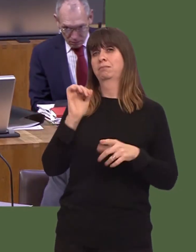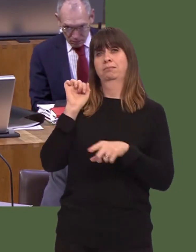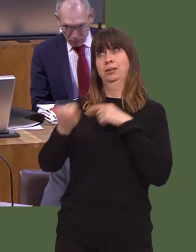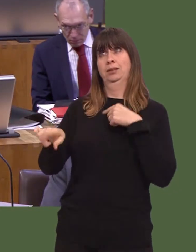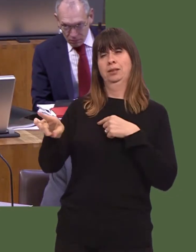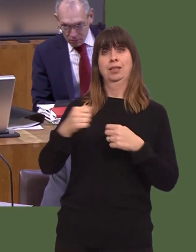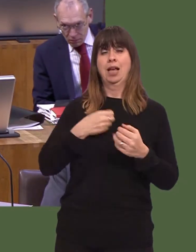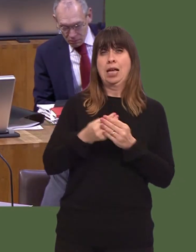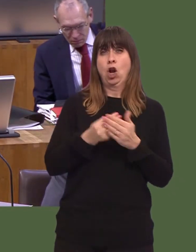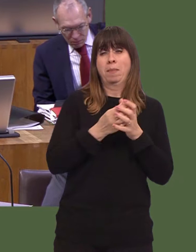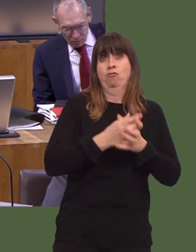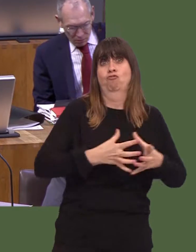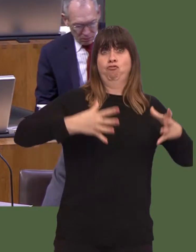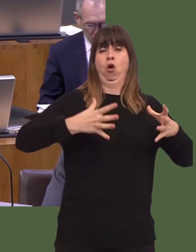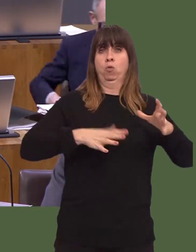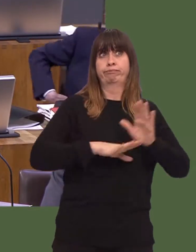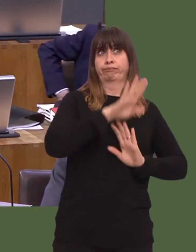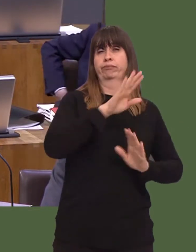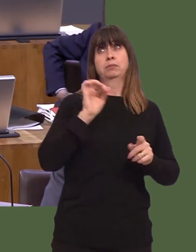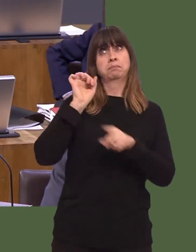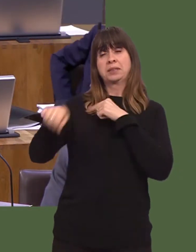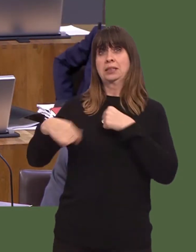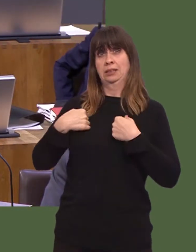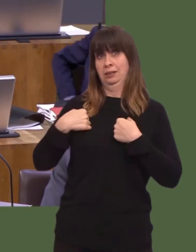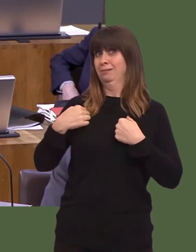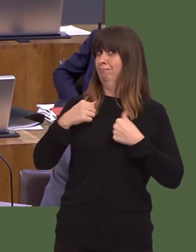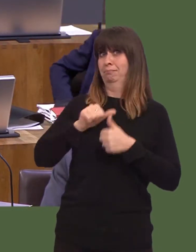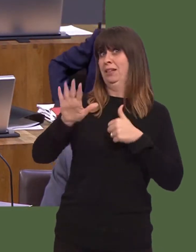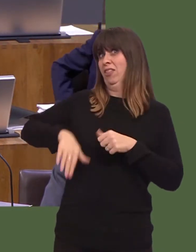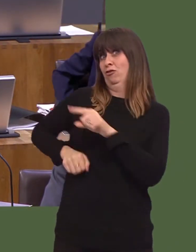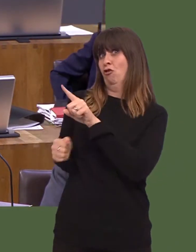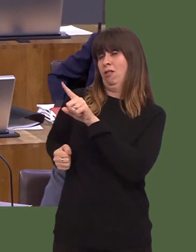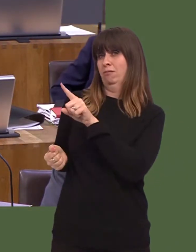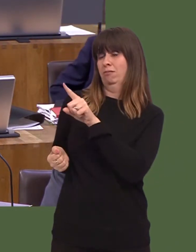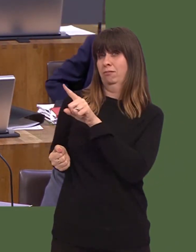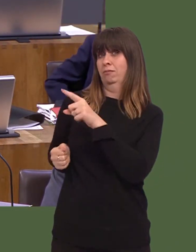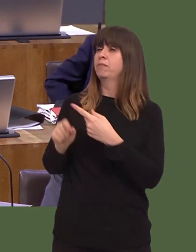We have done far better than the Scottish Government in that regard. Can I also say that the schemes that he has referred to were oversubscribed?